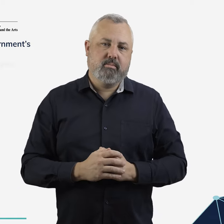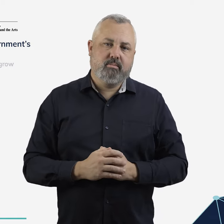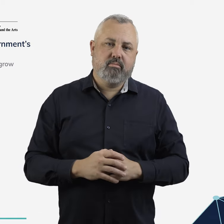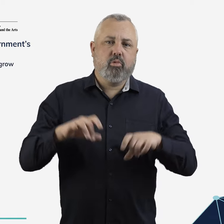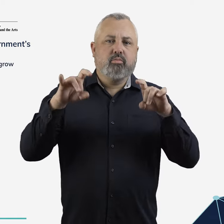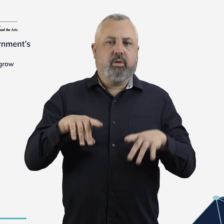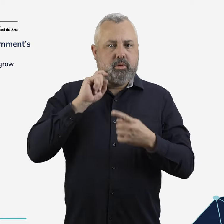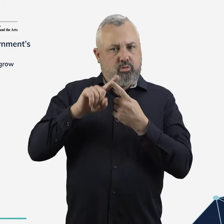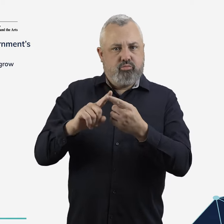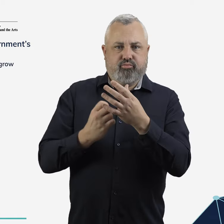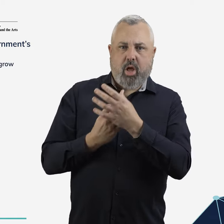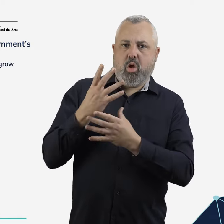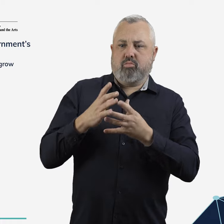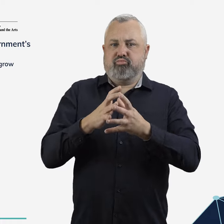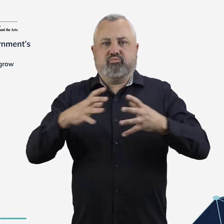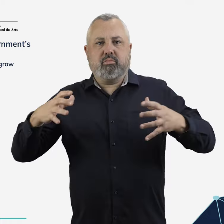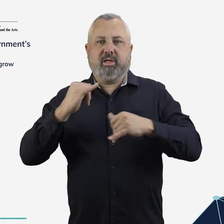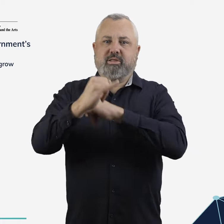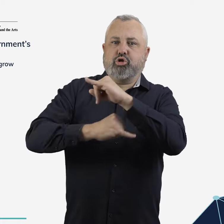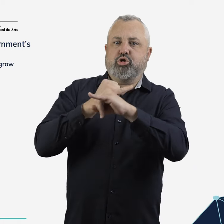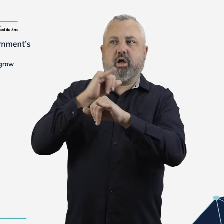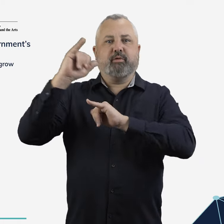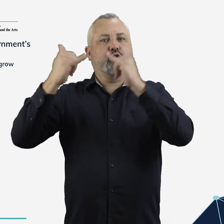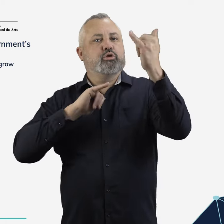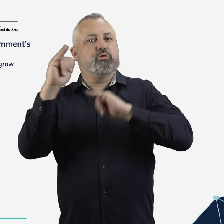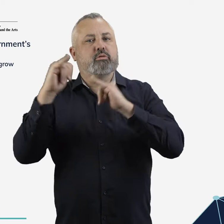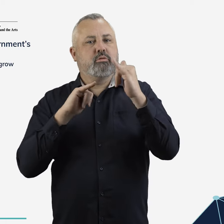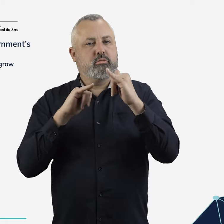Australia will continue to grow international aviation